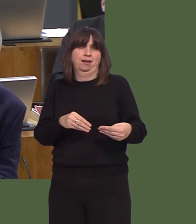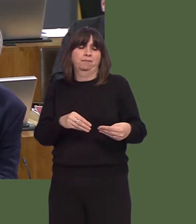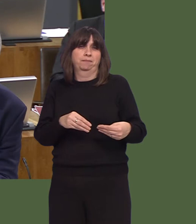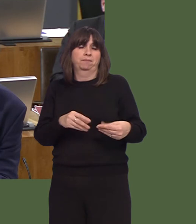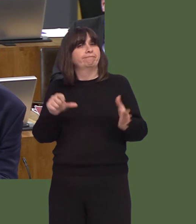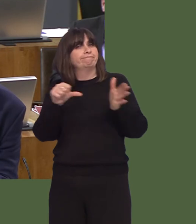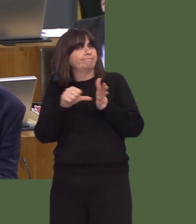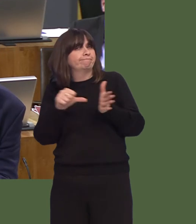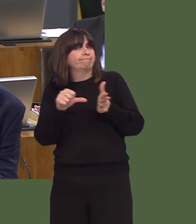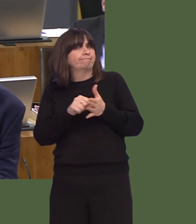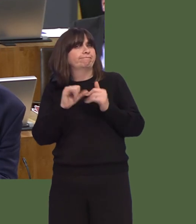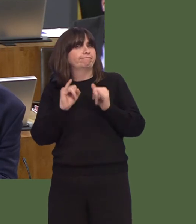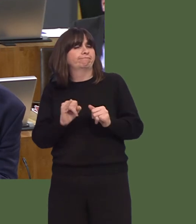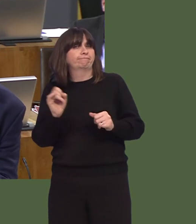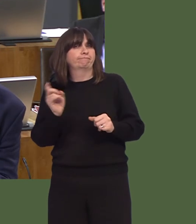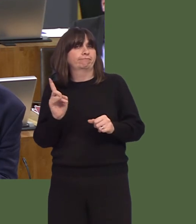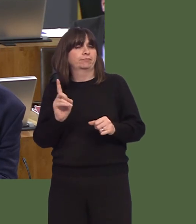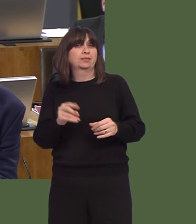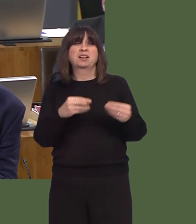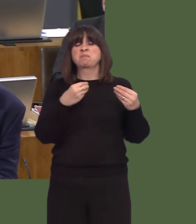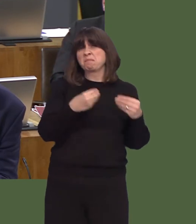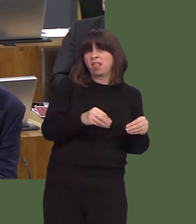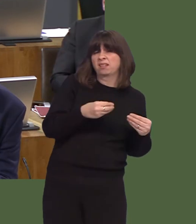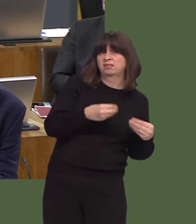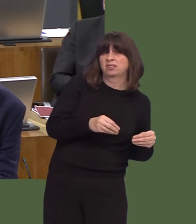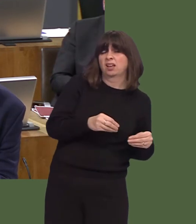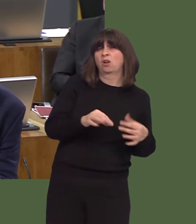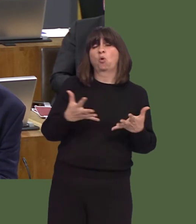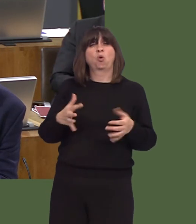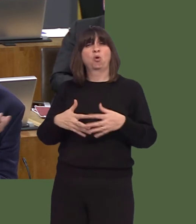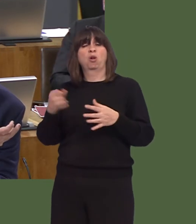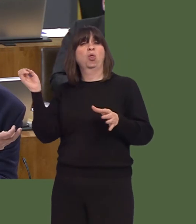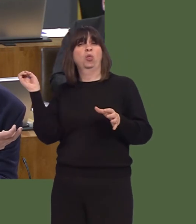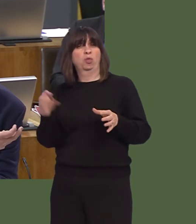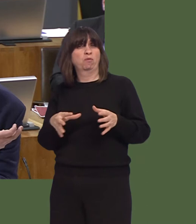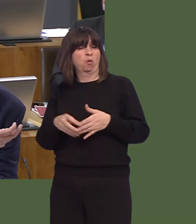dim ond plastig, ond y rhan fwyaf o'r gwastraffósy'n codi yng Nghymru yn dod o'r tu fas i Gymru.